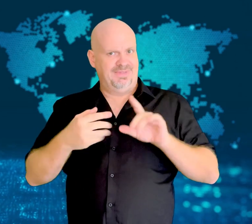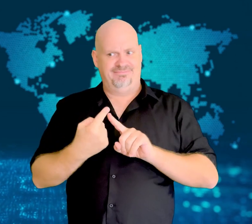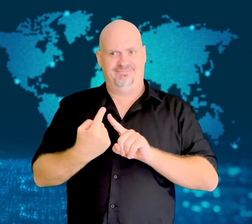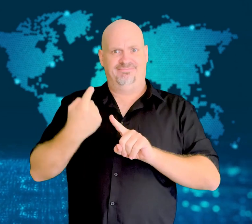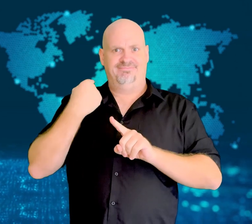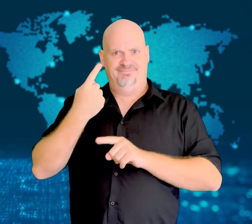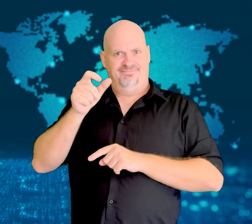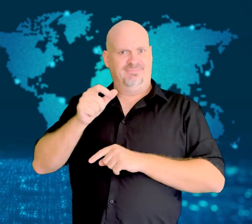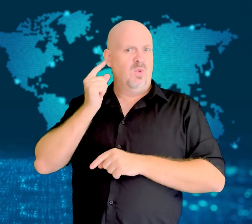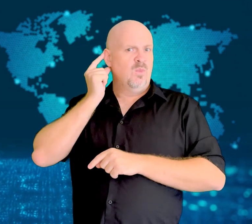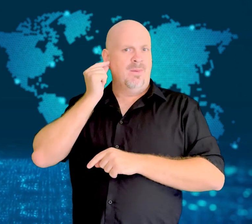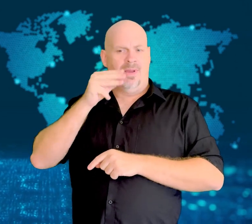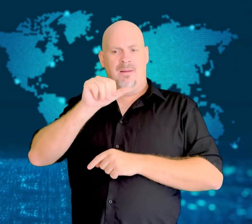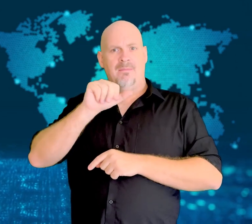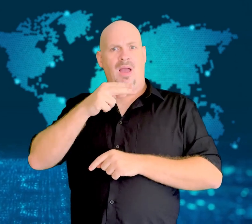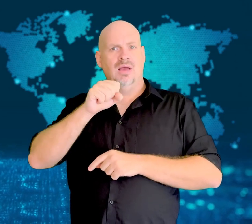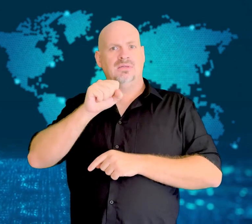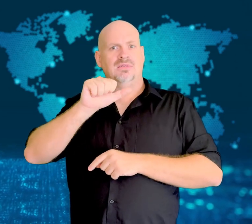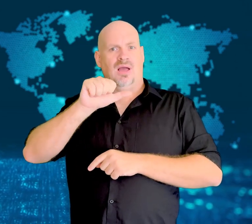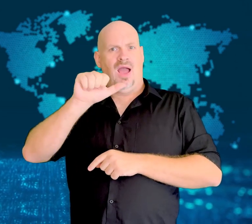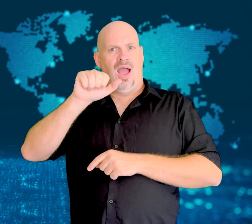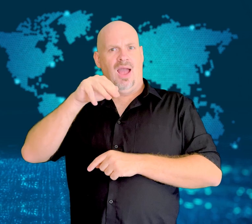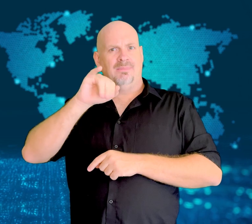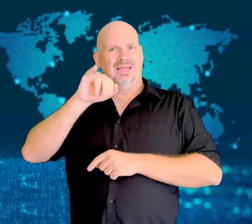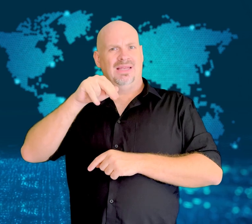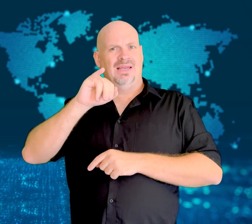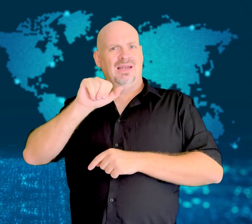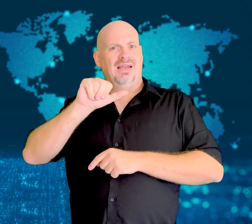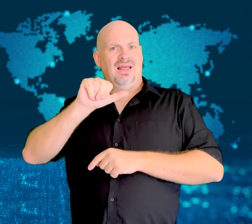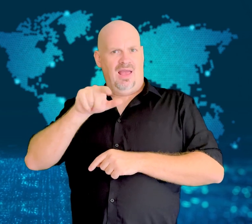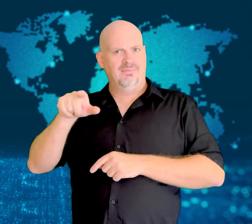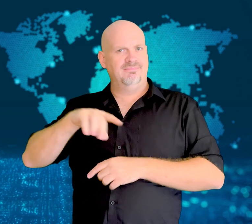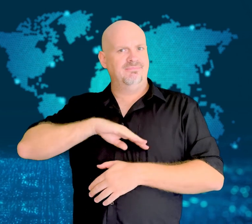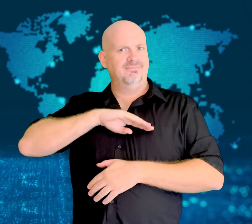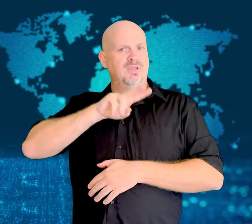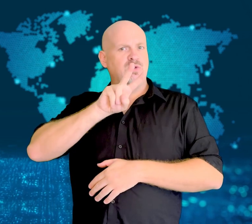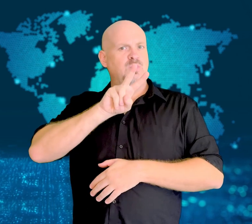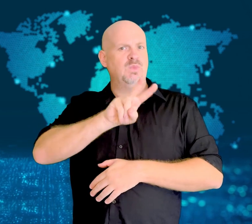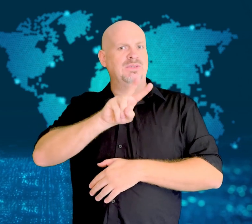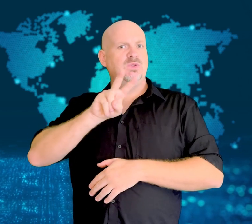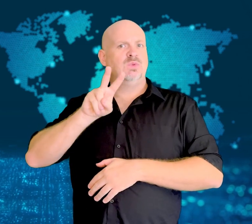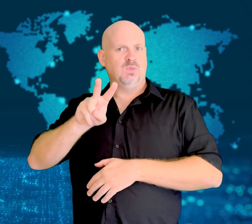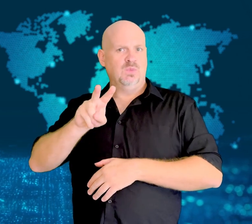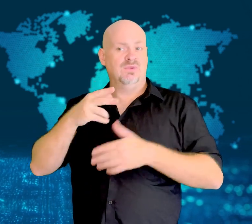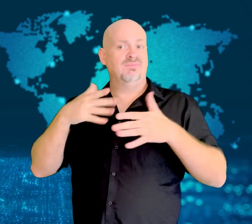whose death was caused by Iranian police.